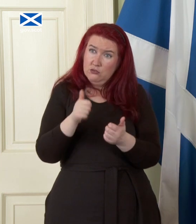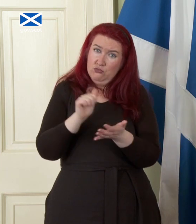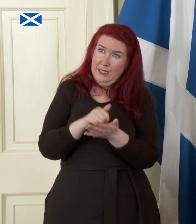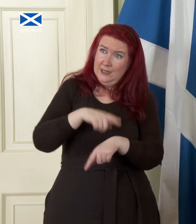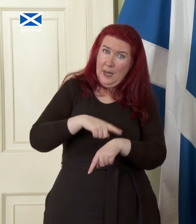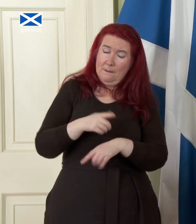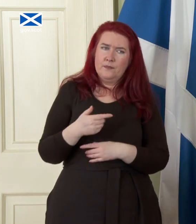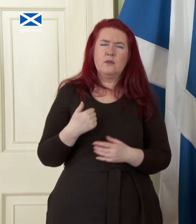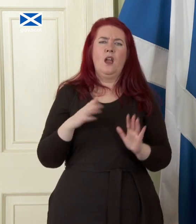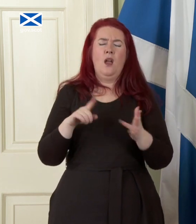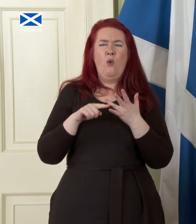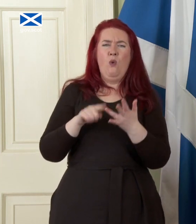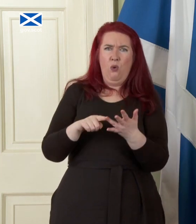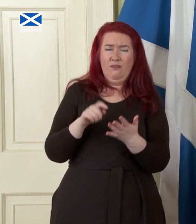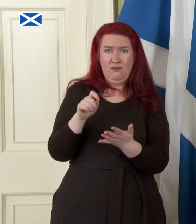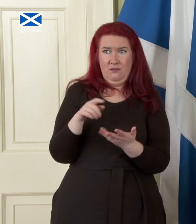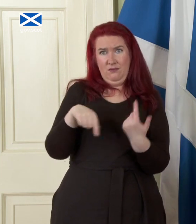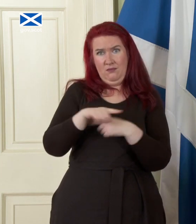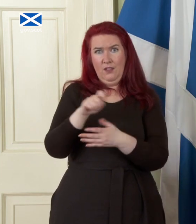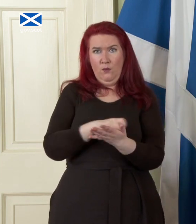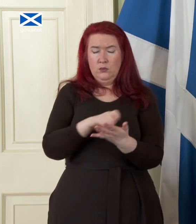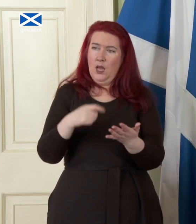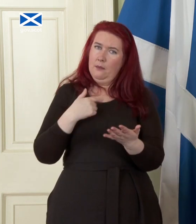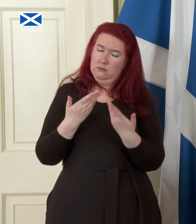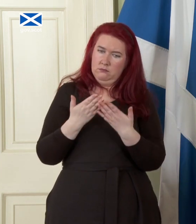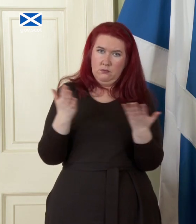what I'm giving them is a candid assessment of the challenges and how we will go about overcoming